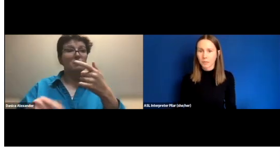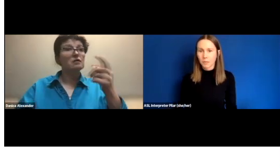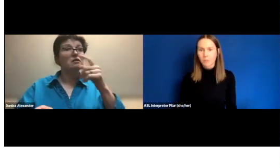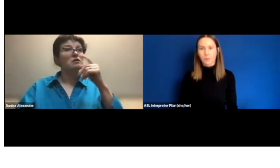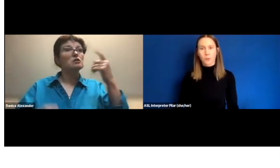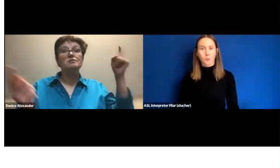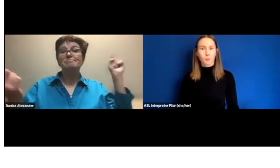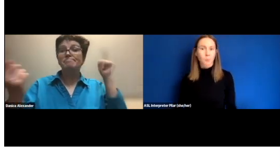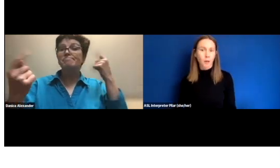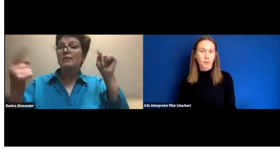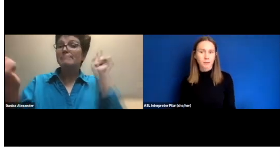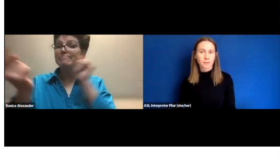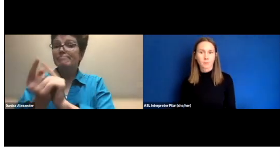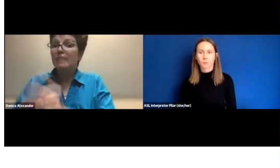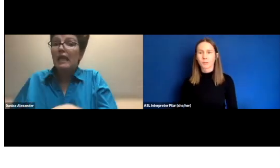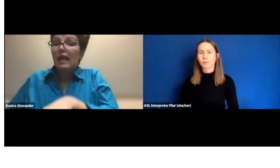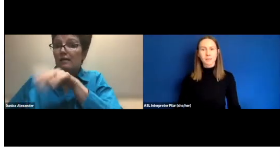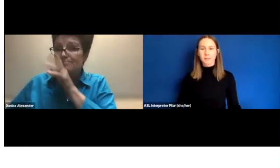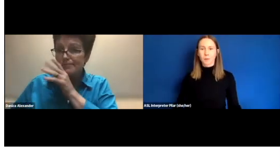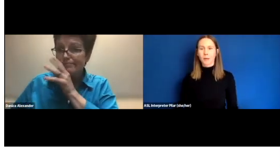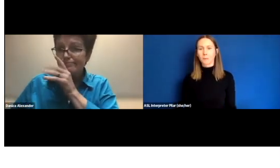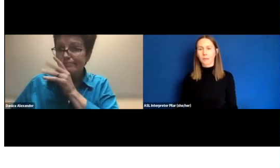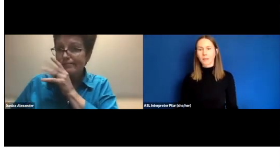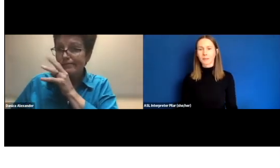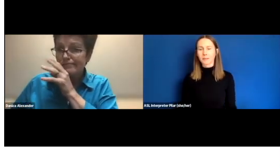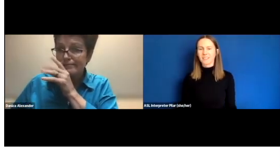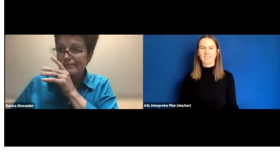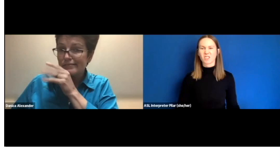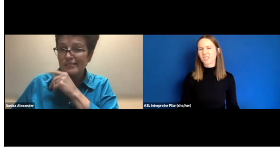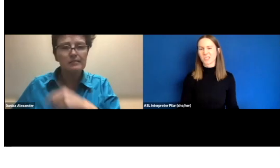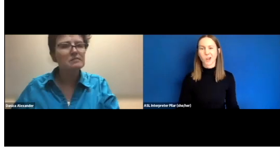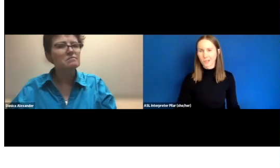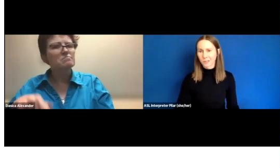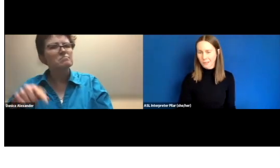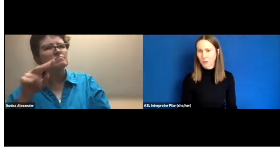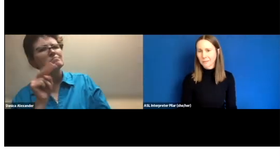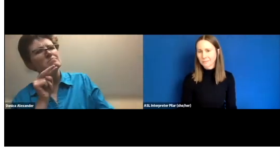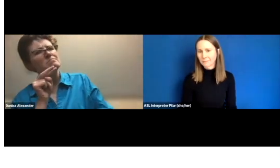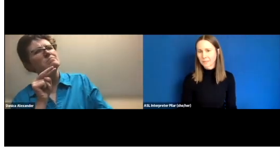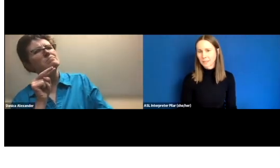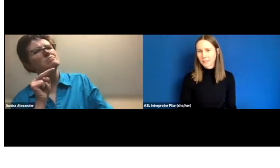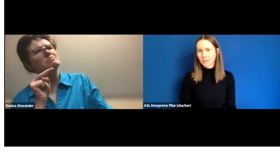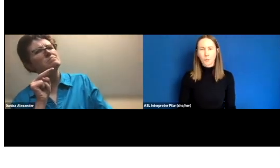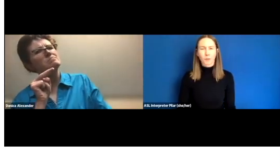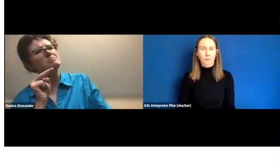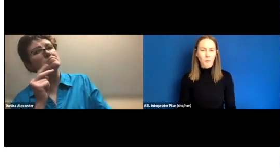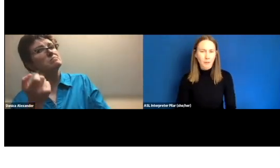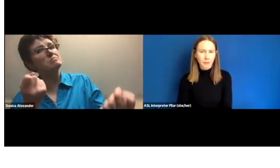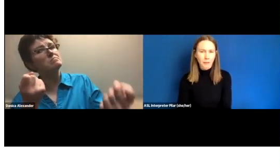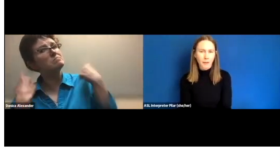So, your response when you see someone coming in is just to talk to them, right.